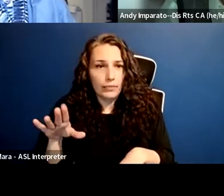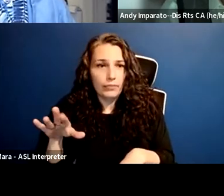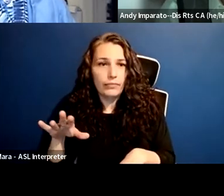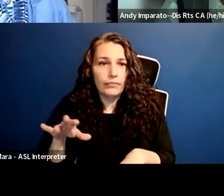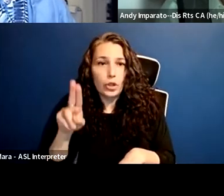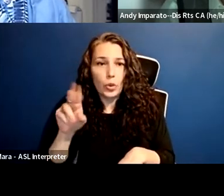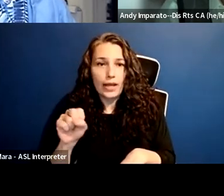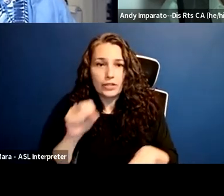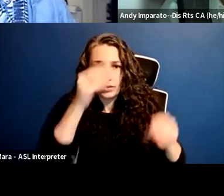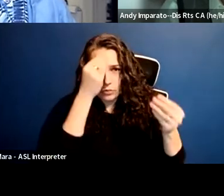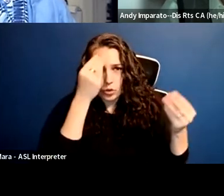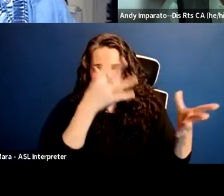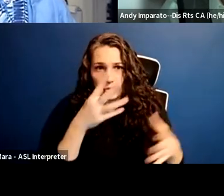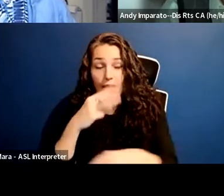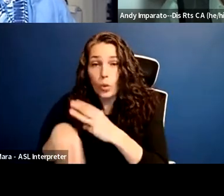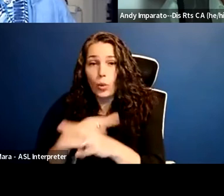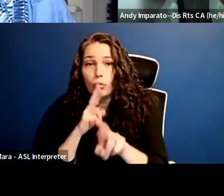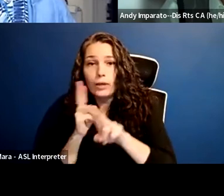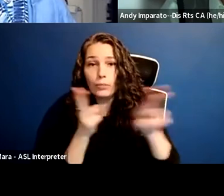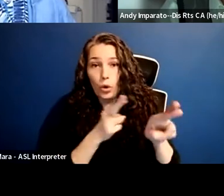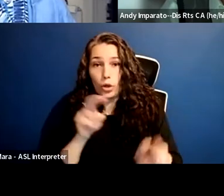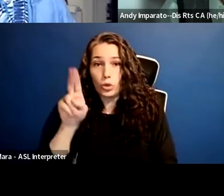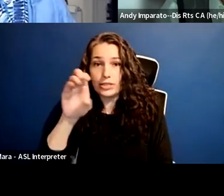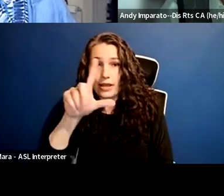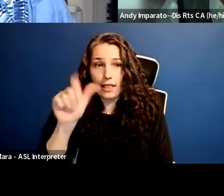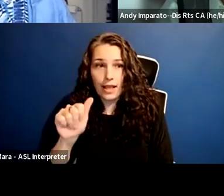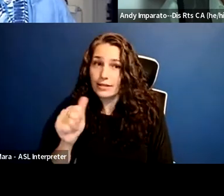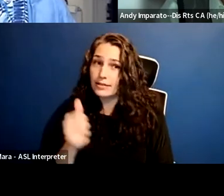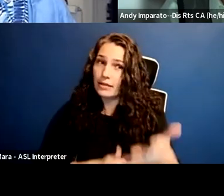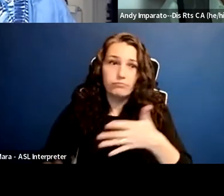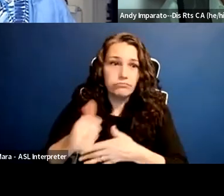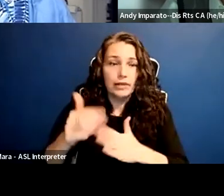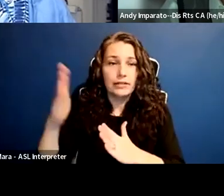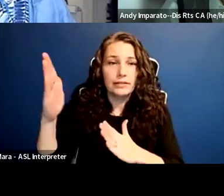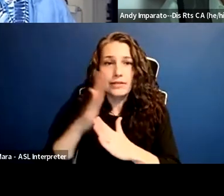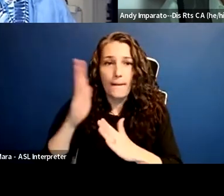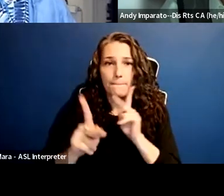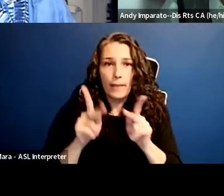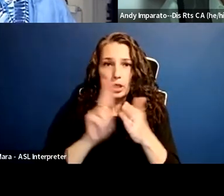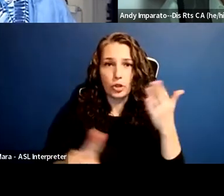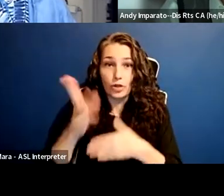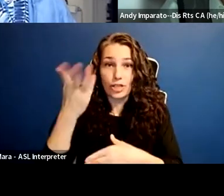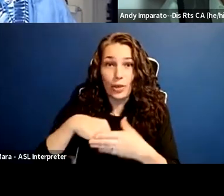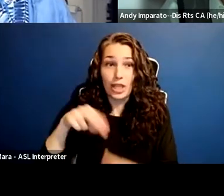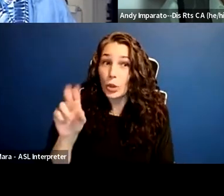and I think that's incredible. I also want to say UCLA is the most applied to university in the United States,